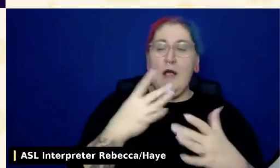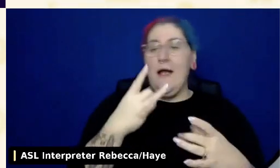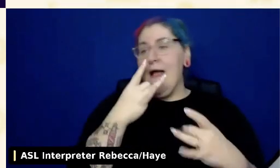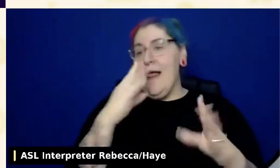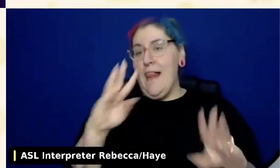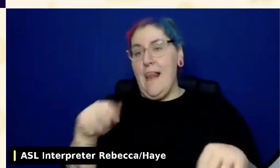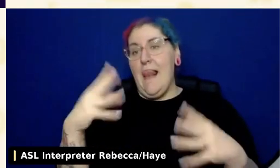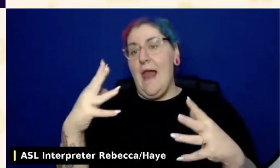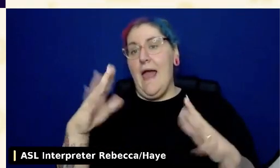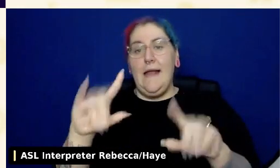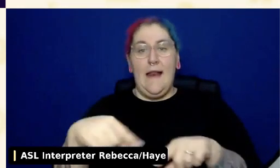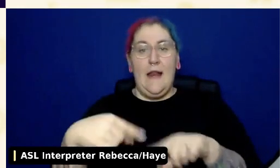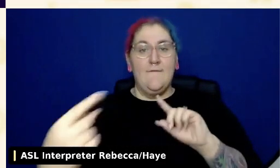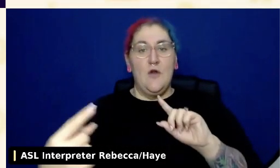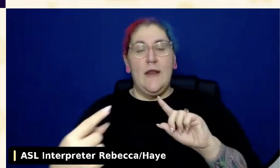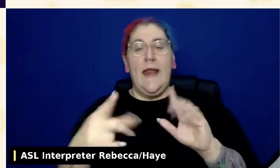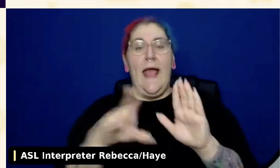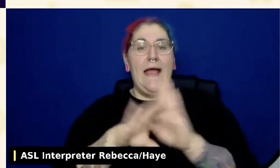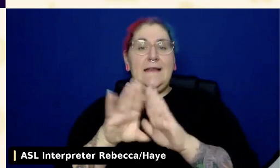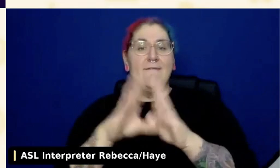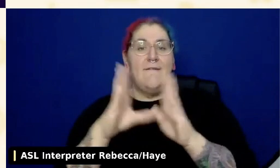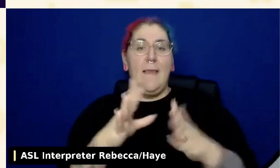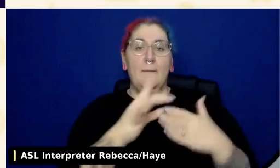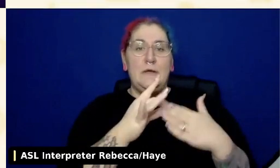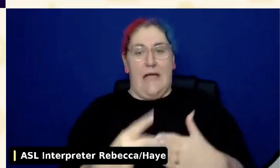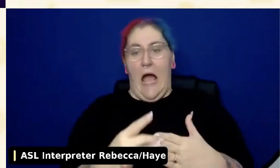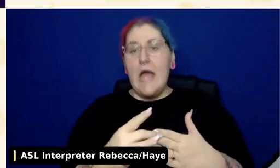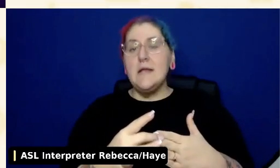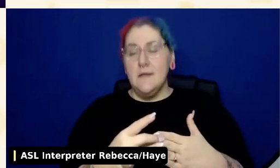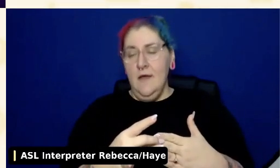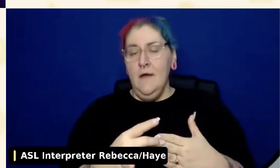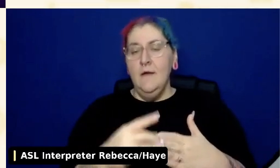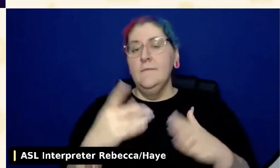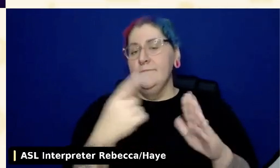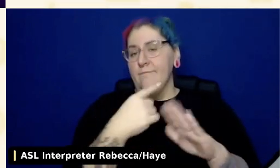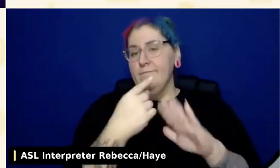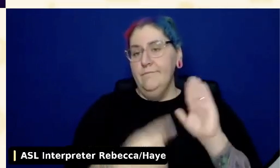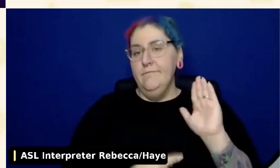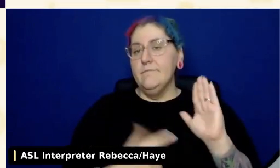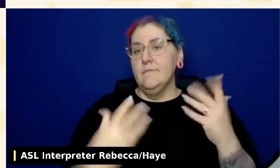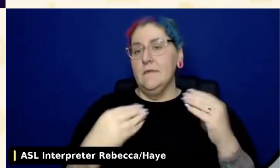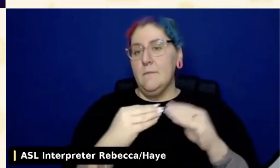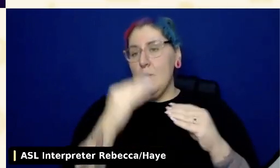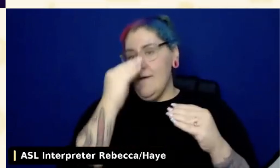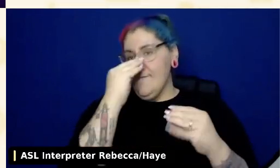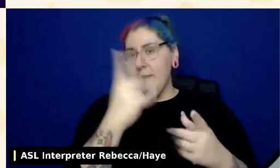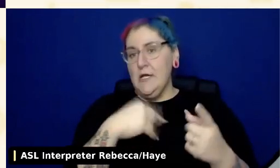And got a little bit of information about here, about the meetup, and then down at the bottom, you can watch the recording.